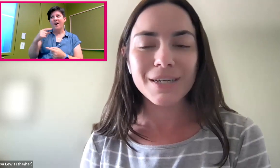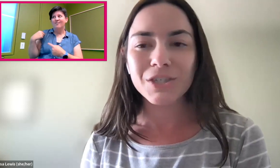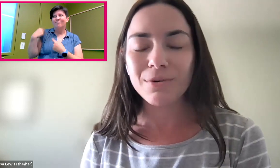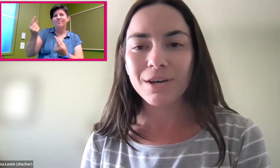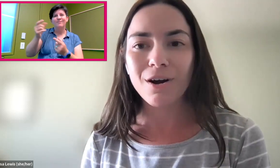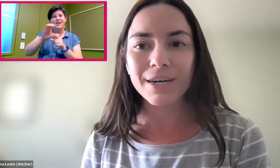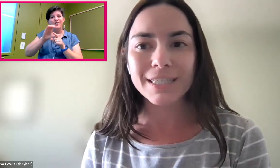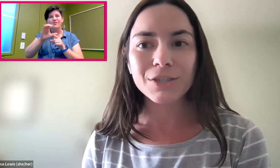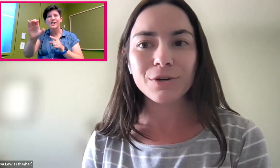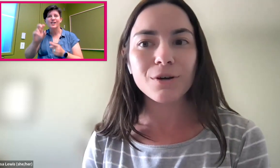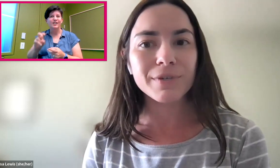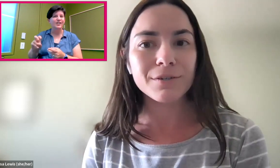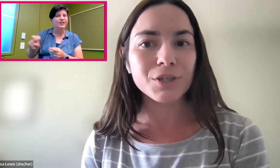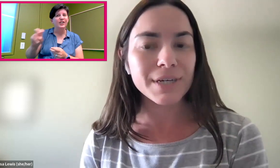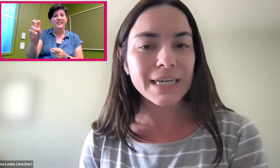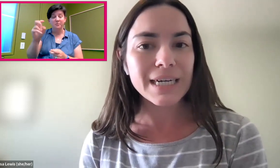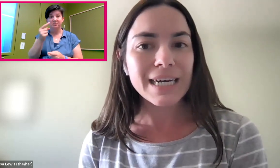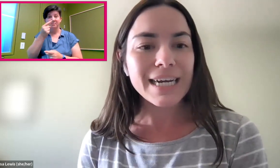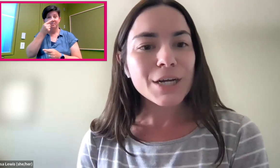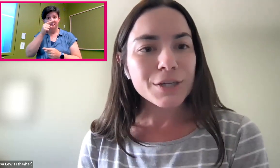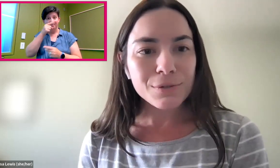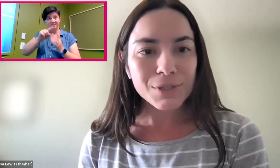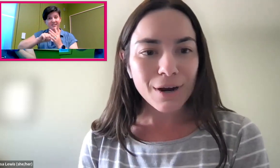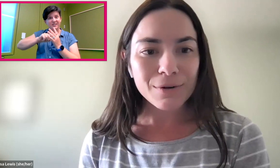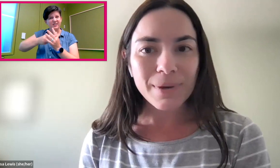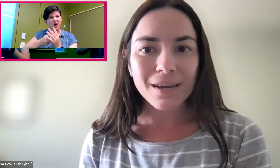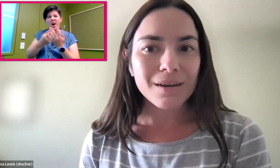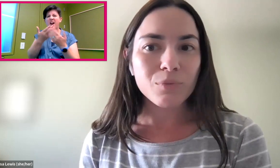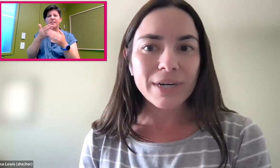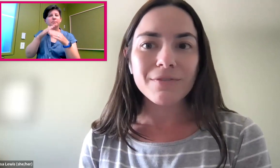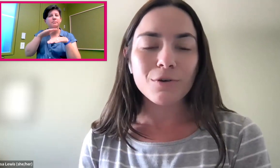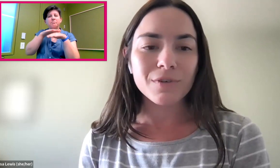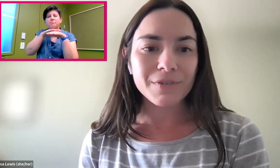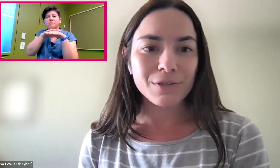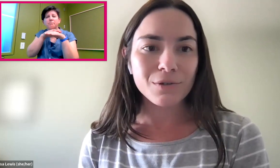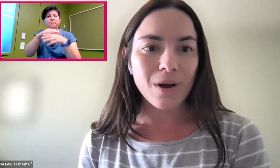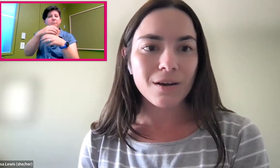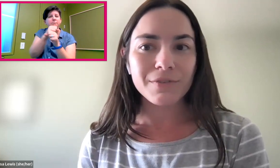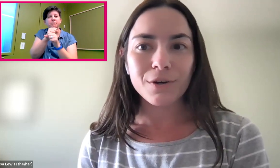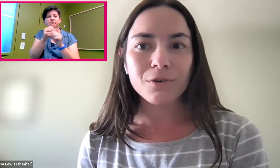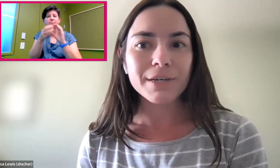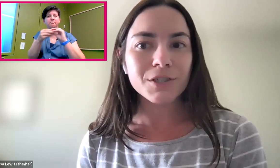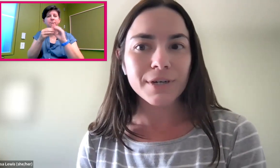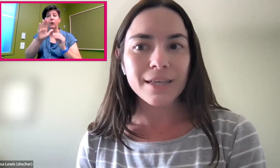and share with our audience your career journey. Could you start with a brief overview of your career journey